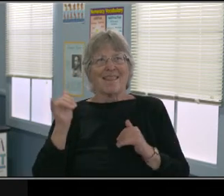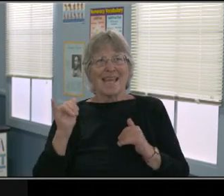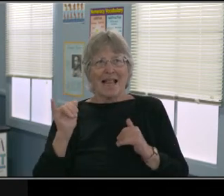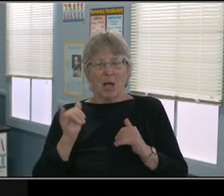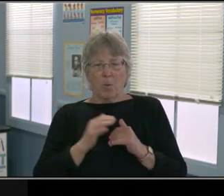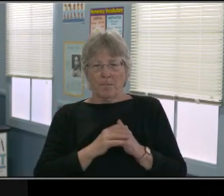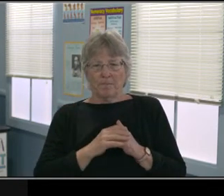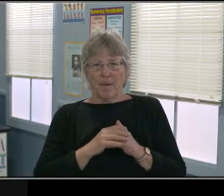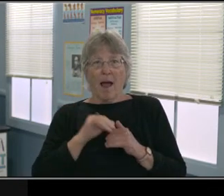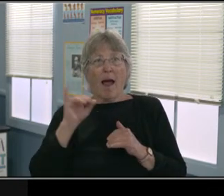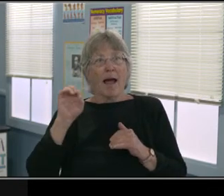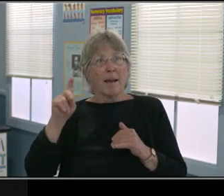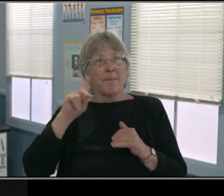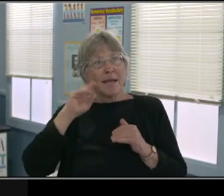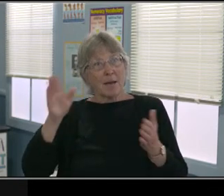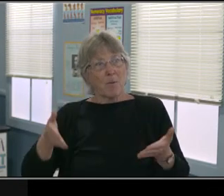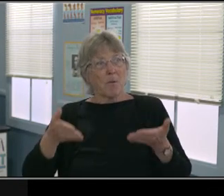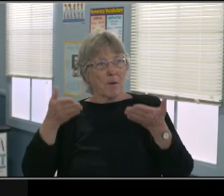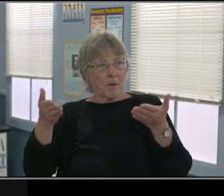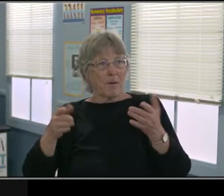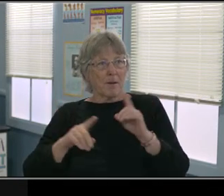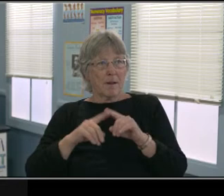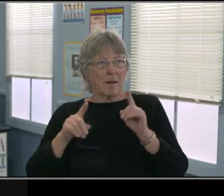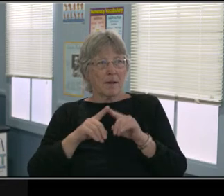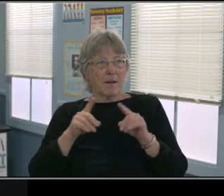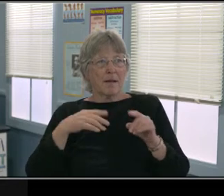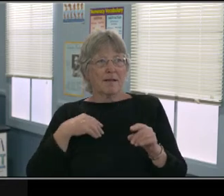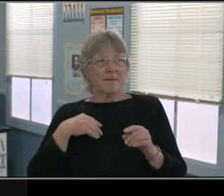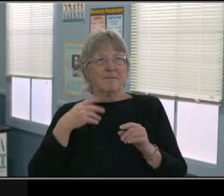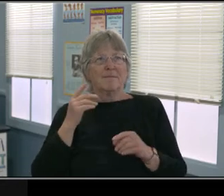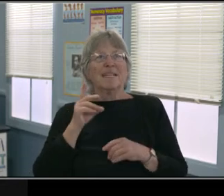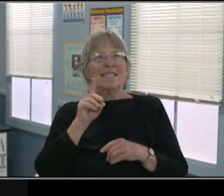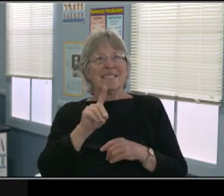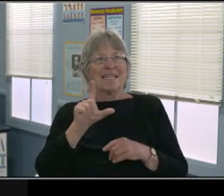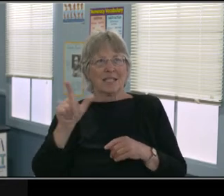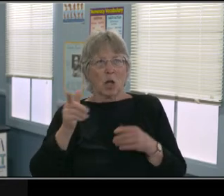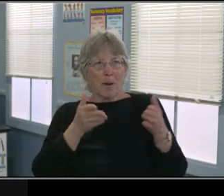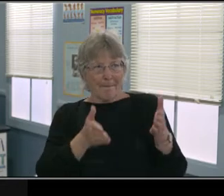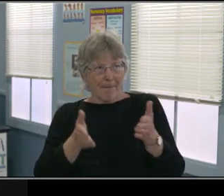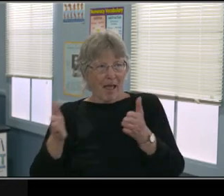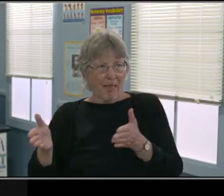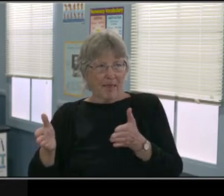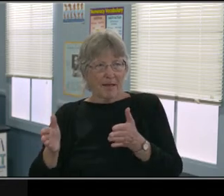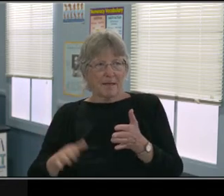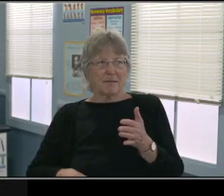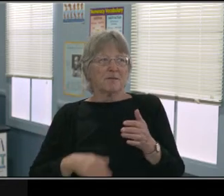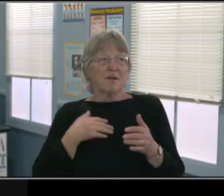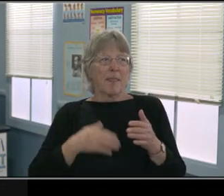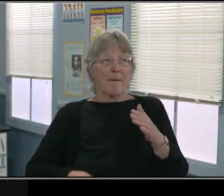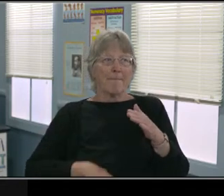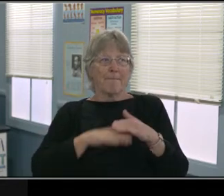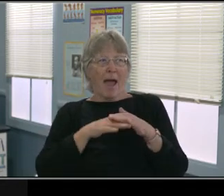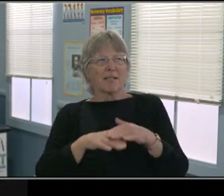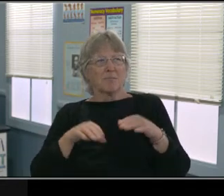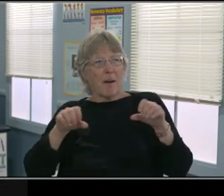interacting with the teacher or the asynchronous, where the student is doing the work on their own, and then checking in with the teacher.